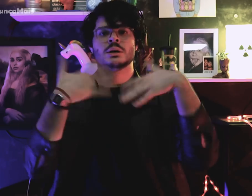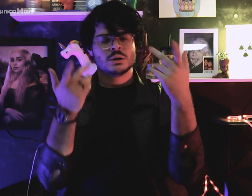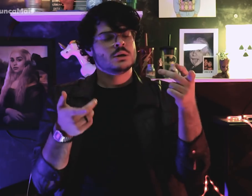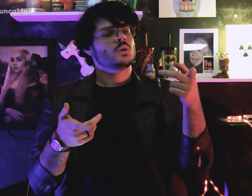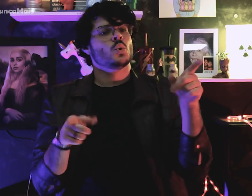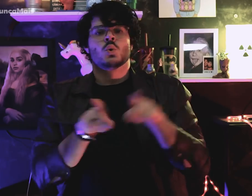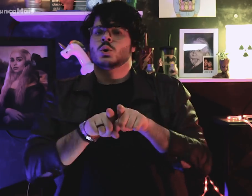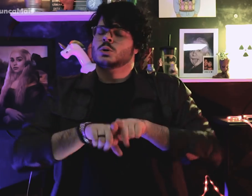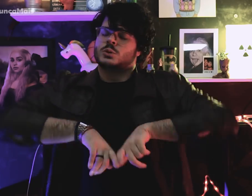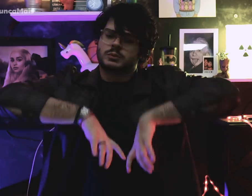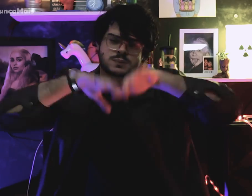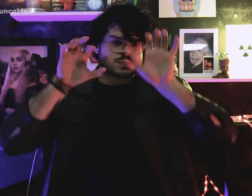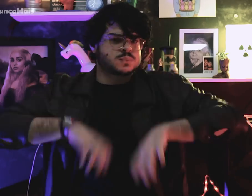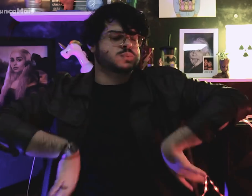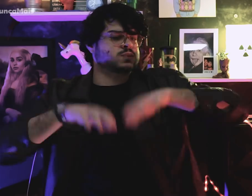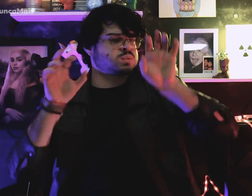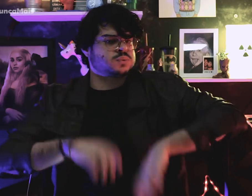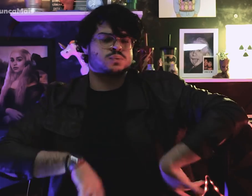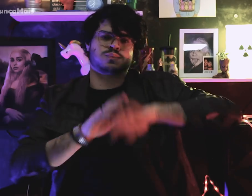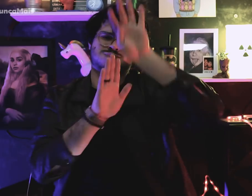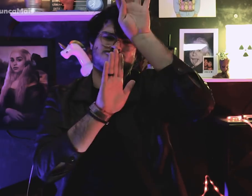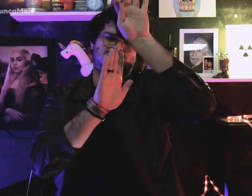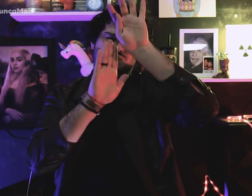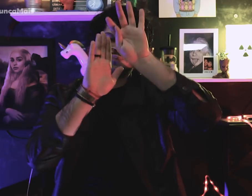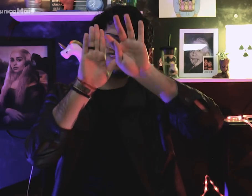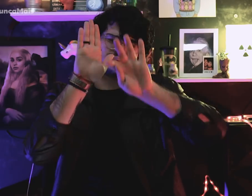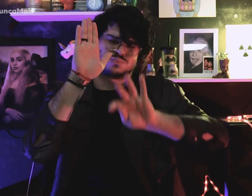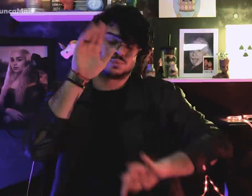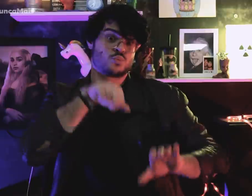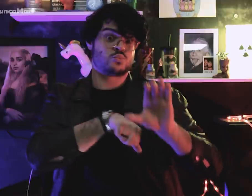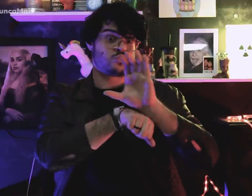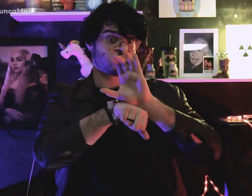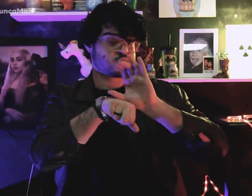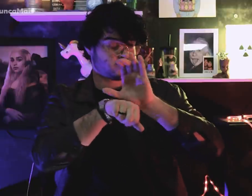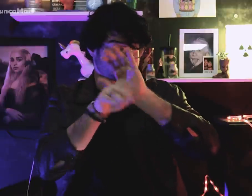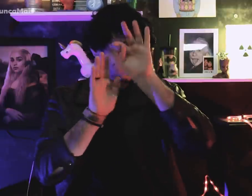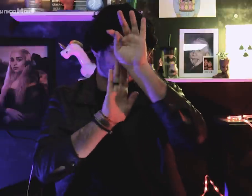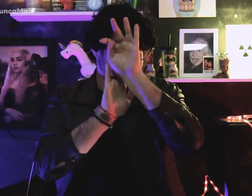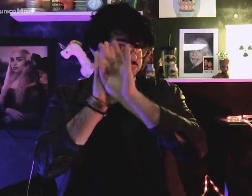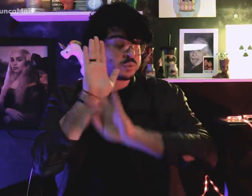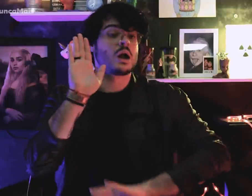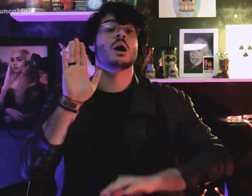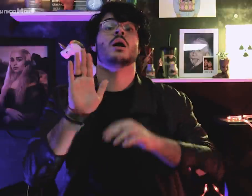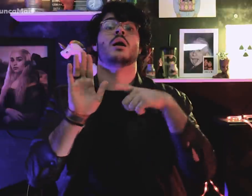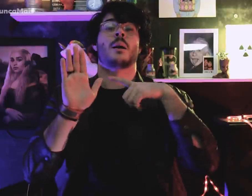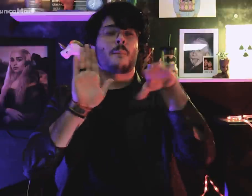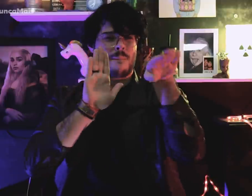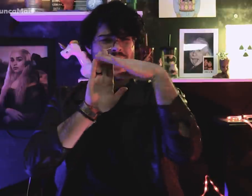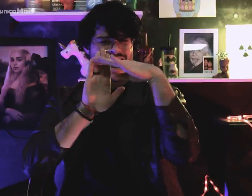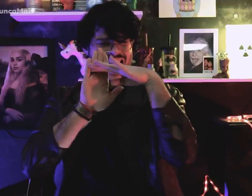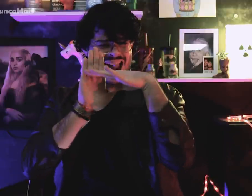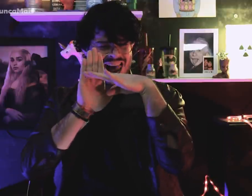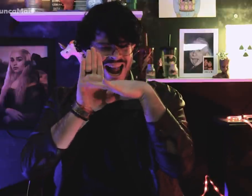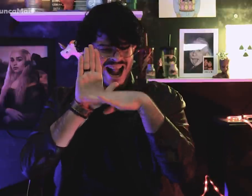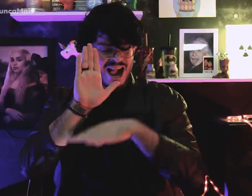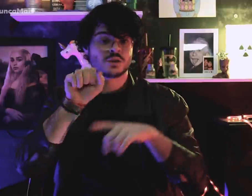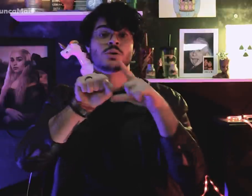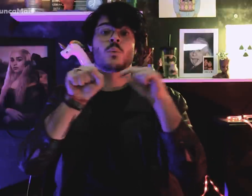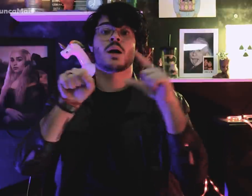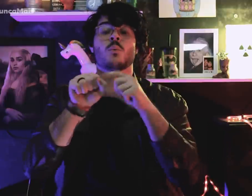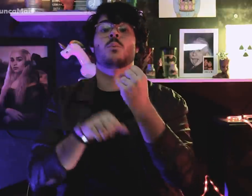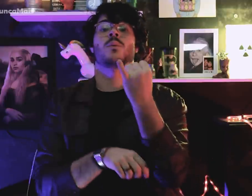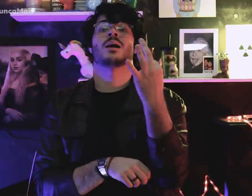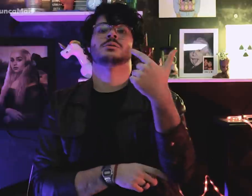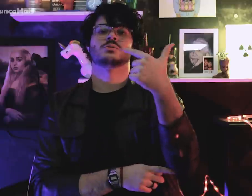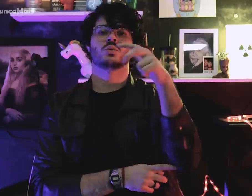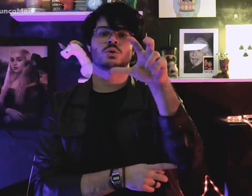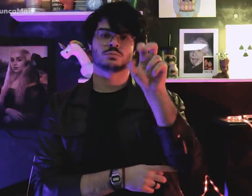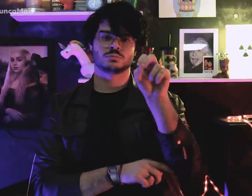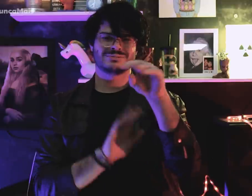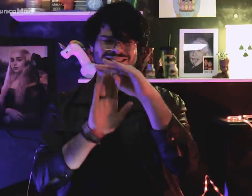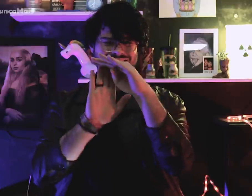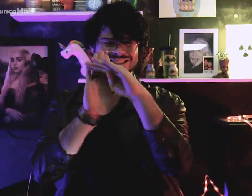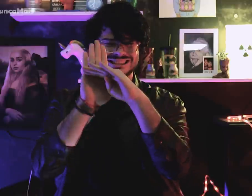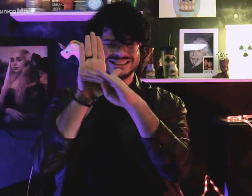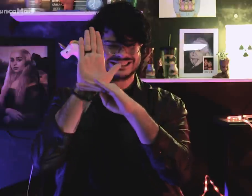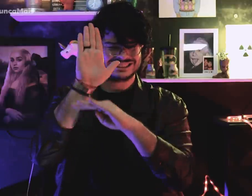com textos constitucionais, que incluíam 250 artigos.